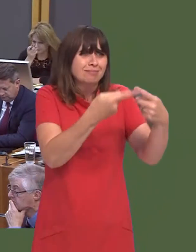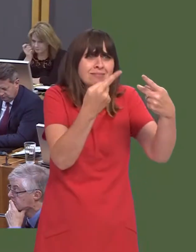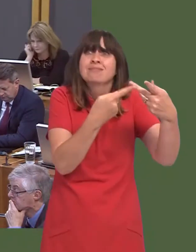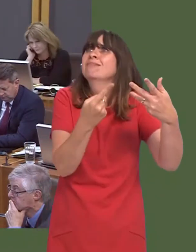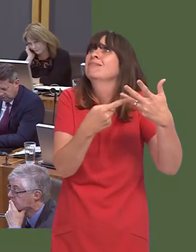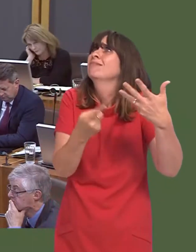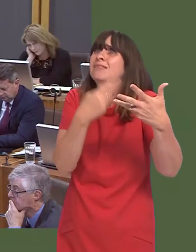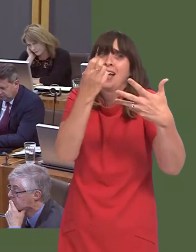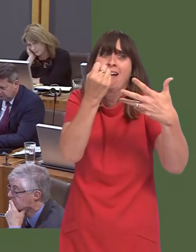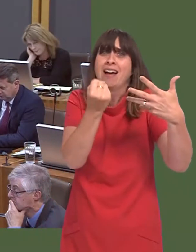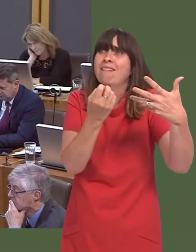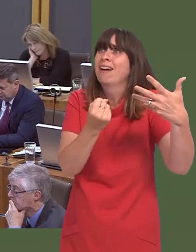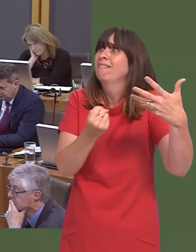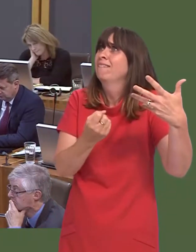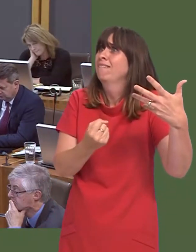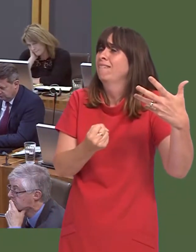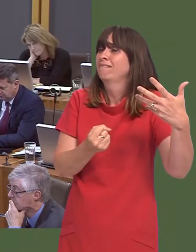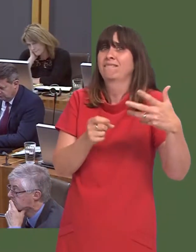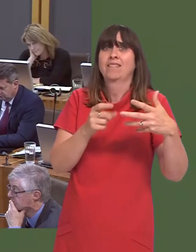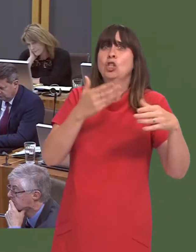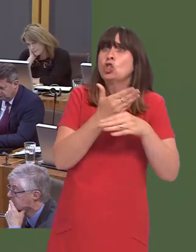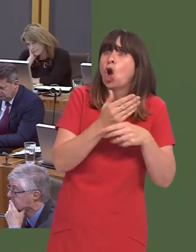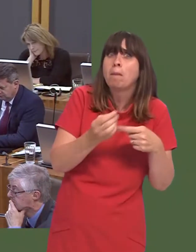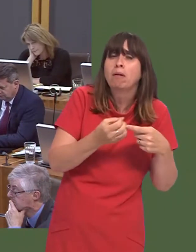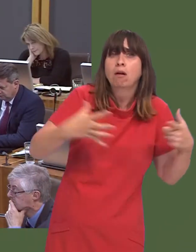It presses all the right buttons, if youíll pardon the use of that expression, in terms